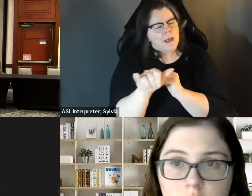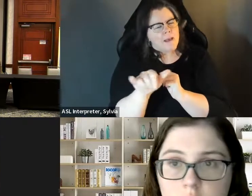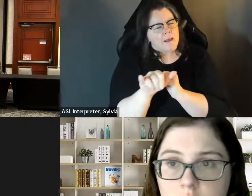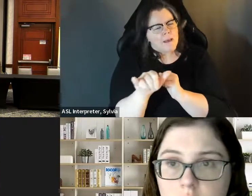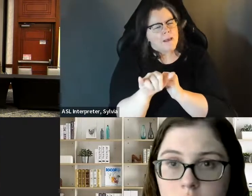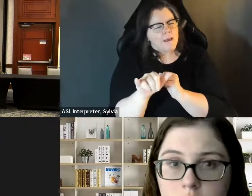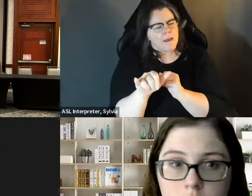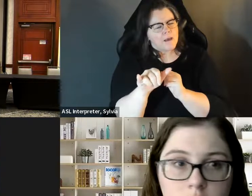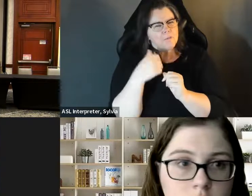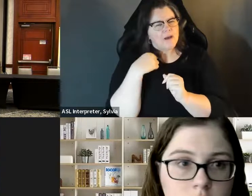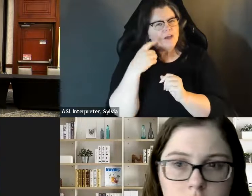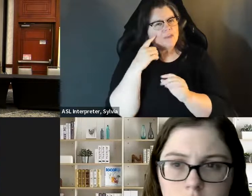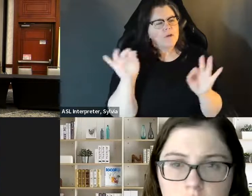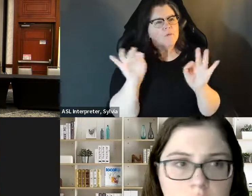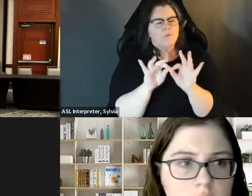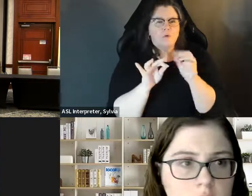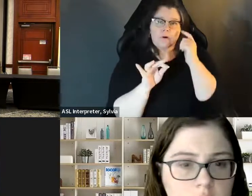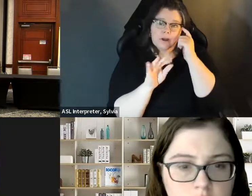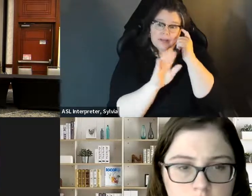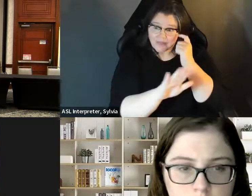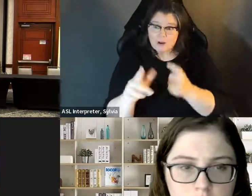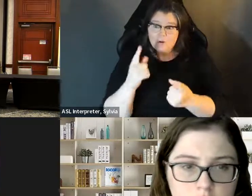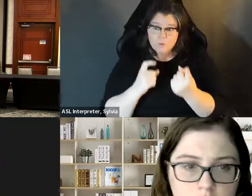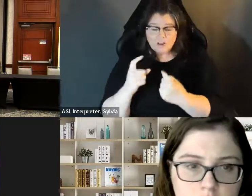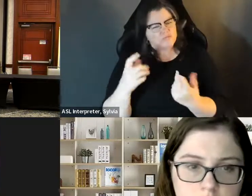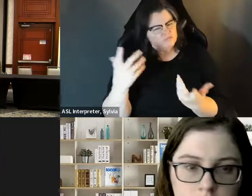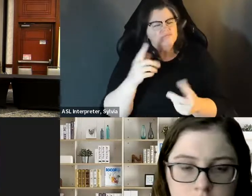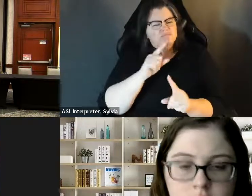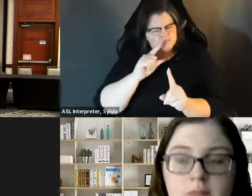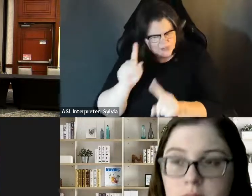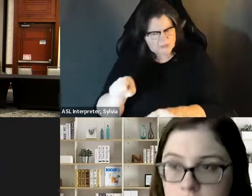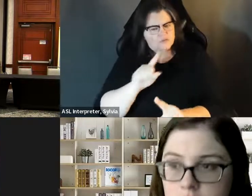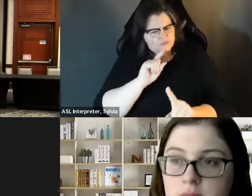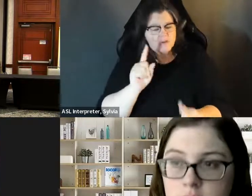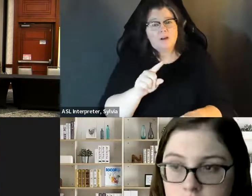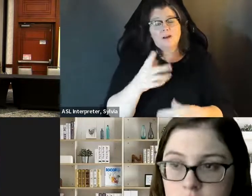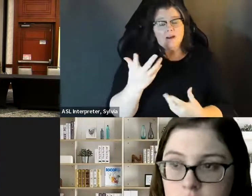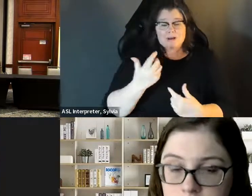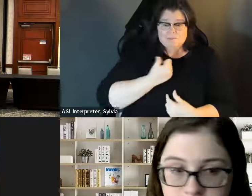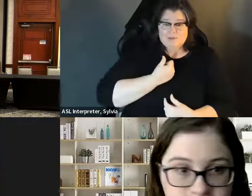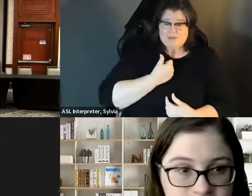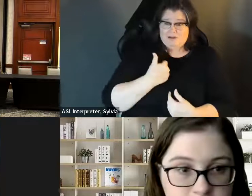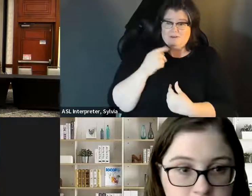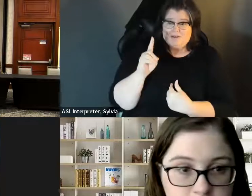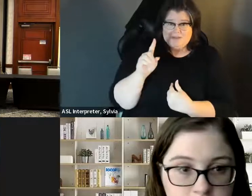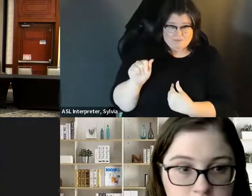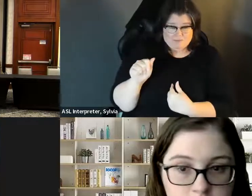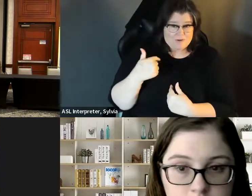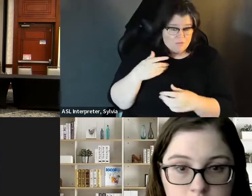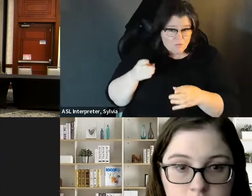» This is Caroline again. One This is Karolyn. Again. One real quick add: I think it's also very important, as was mentioned, you know. Answer questions. real quick add. I think it's also very important as was